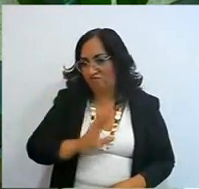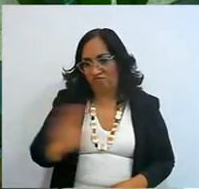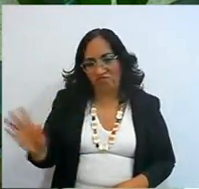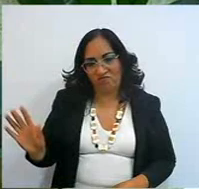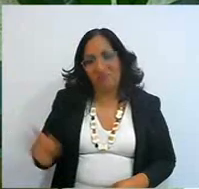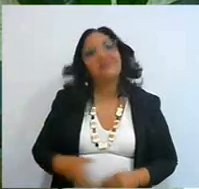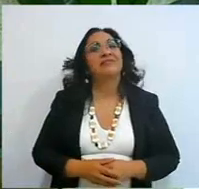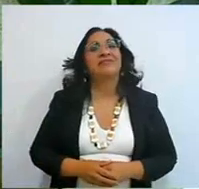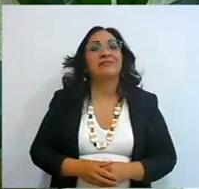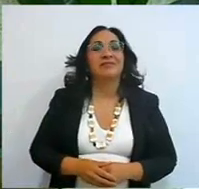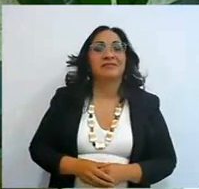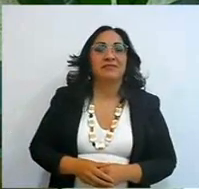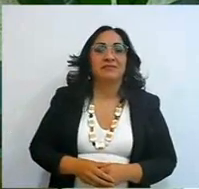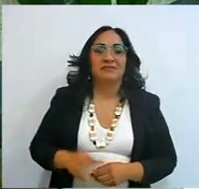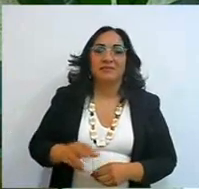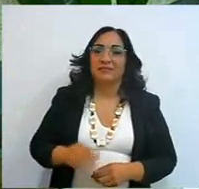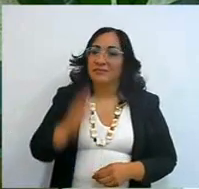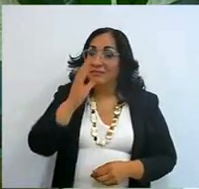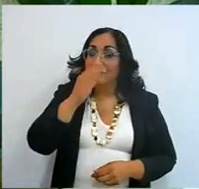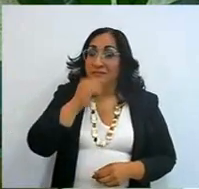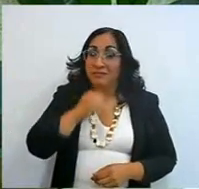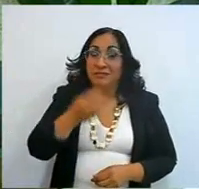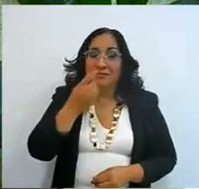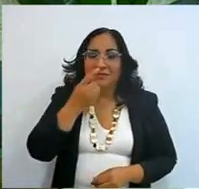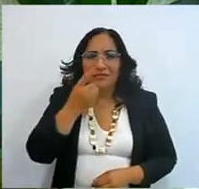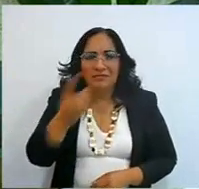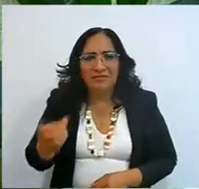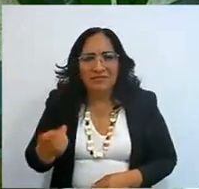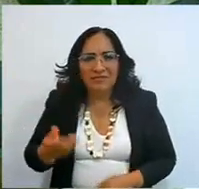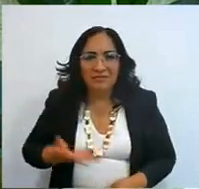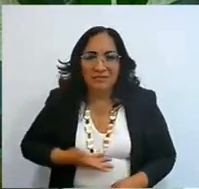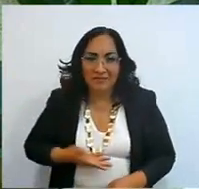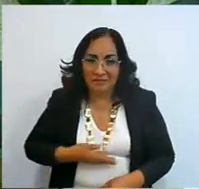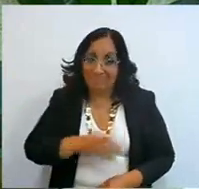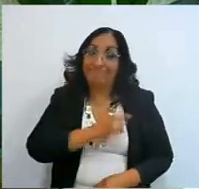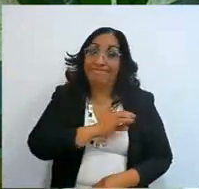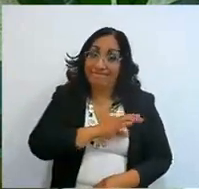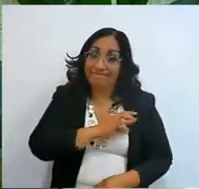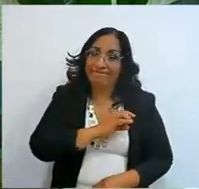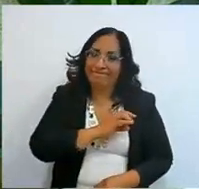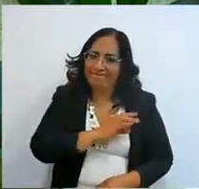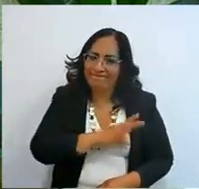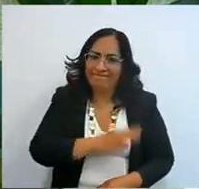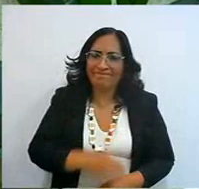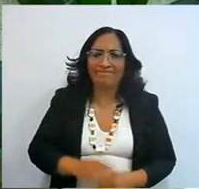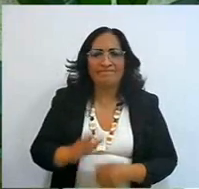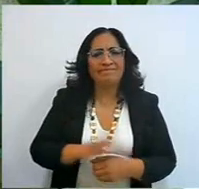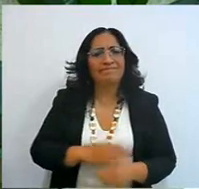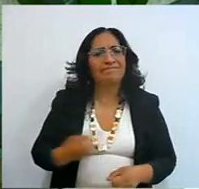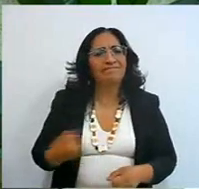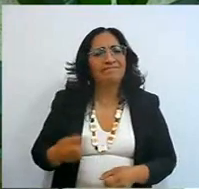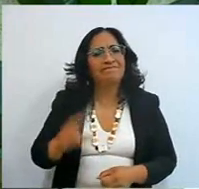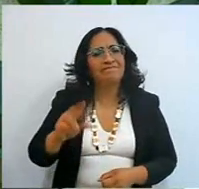So, we won't be able to say, it scares us, of course it scares us, the unknown is always scary,